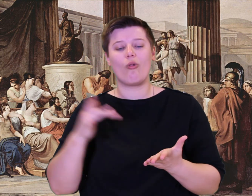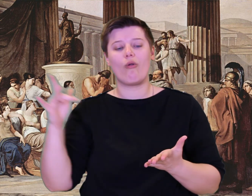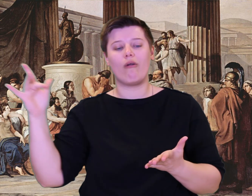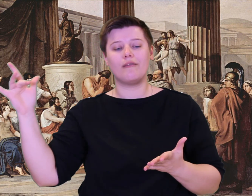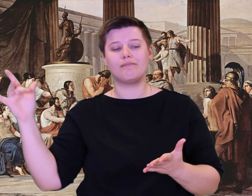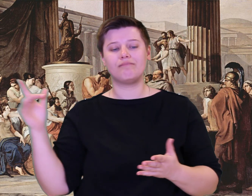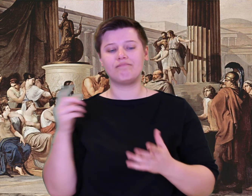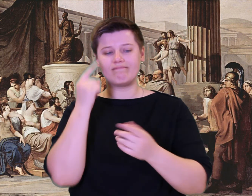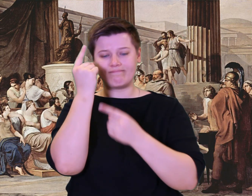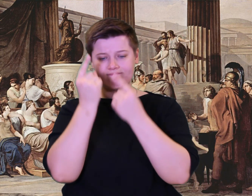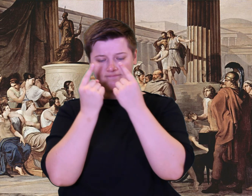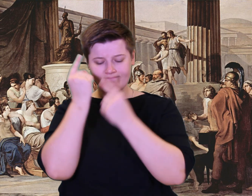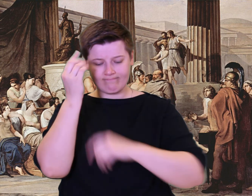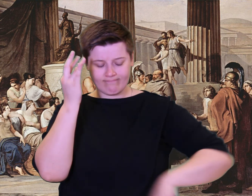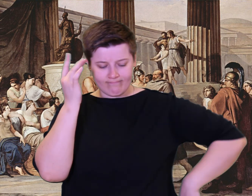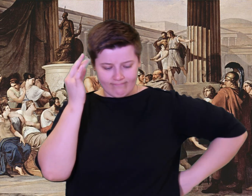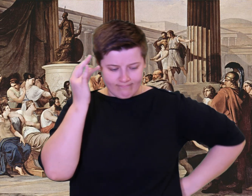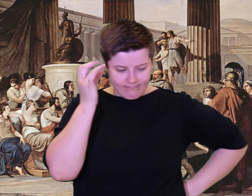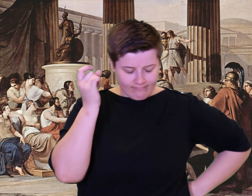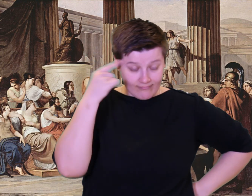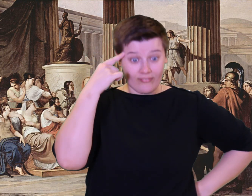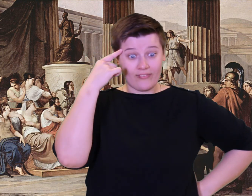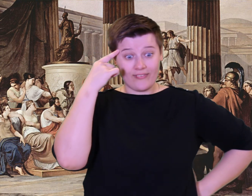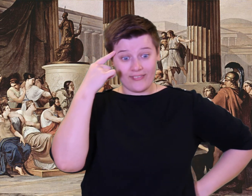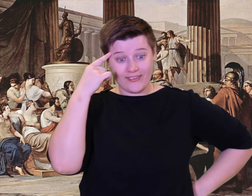if Athena let me.